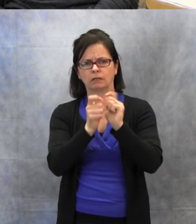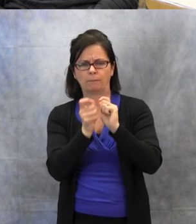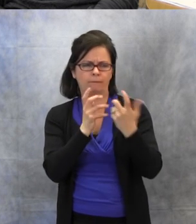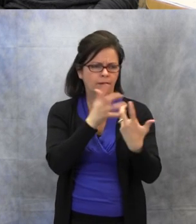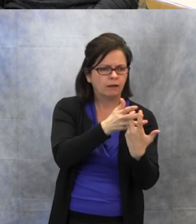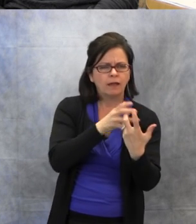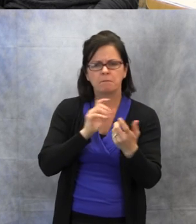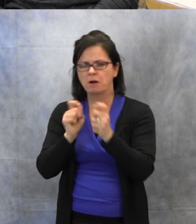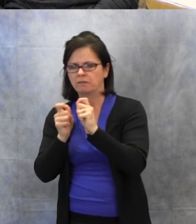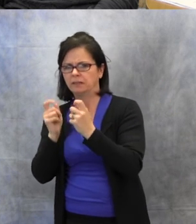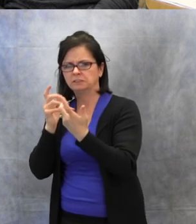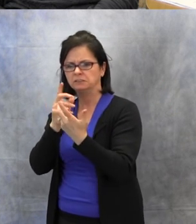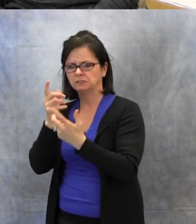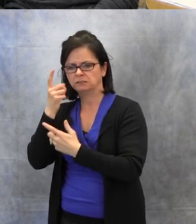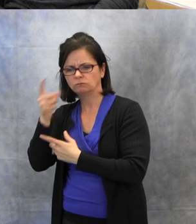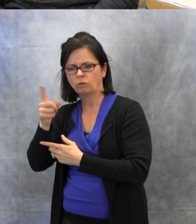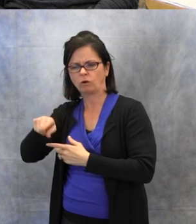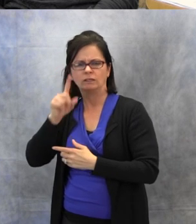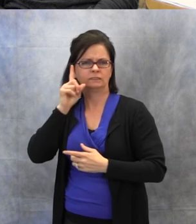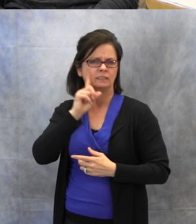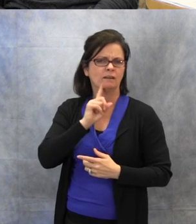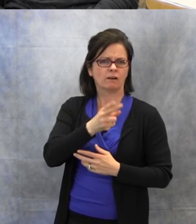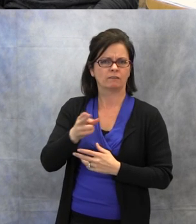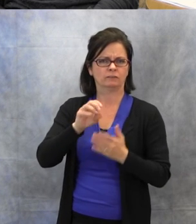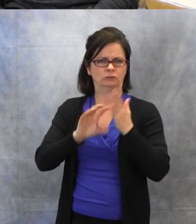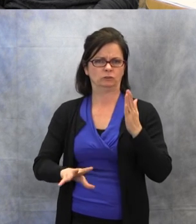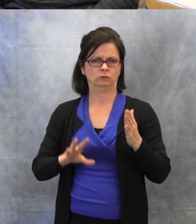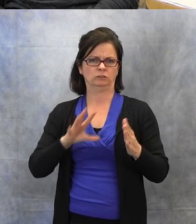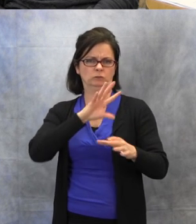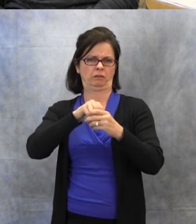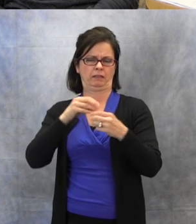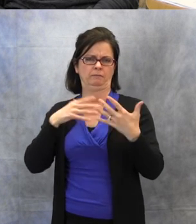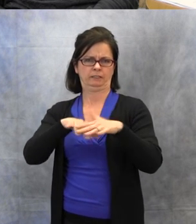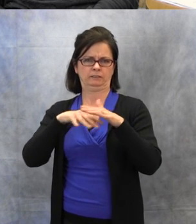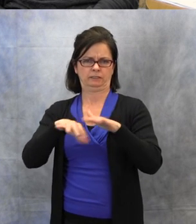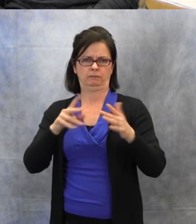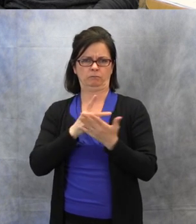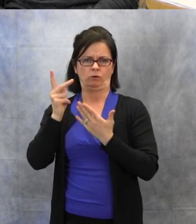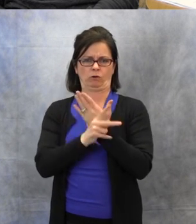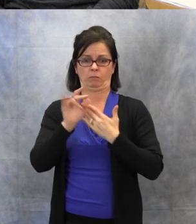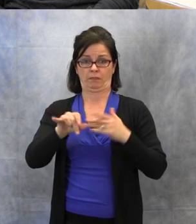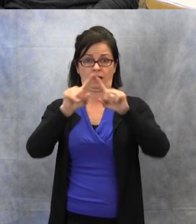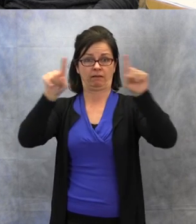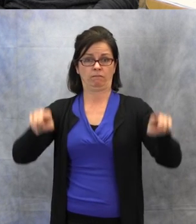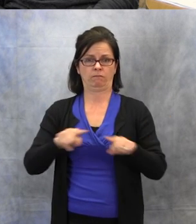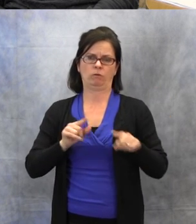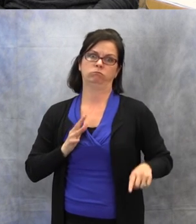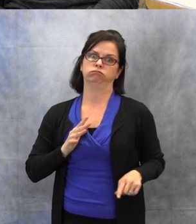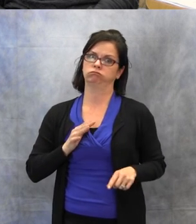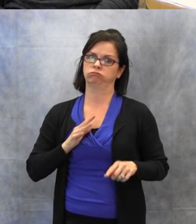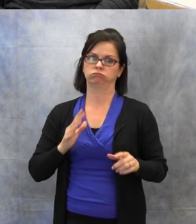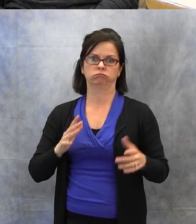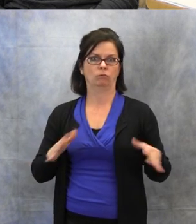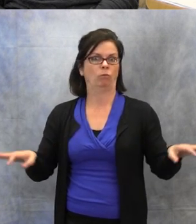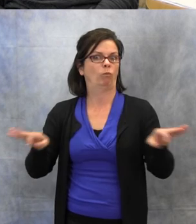hard of hearing students within the mainstream setting. Definitely check out this form, because it's very useful.